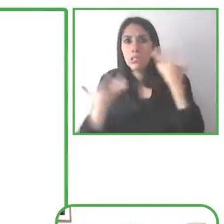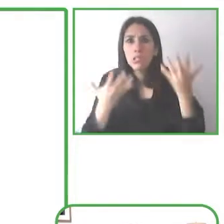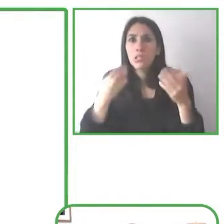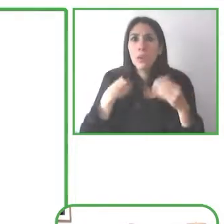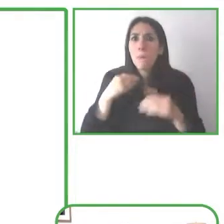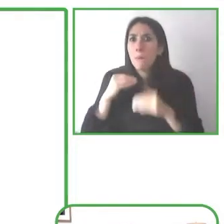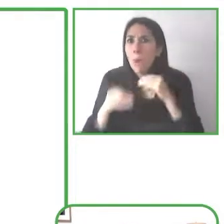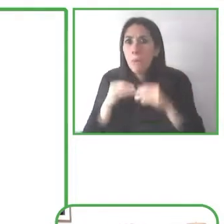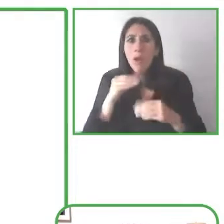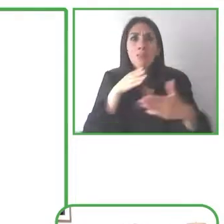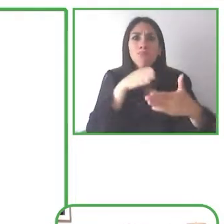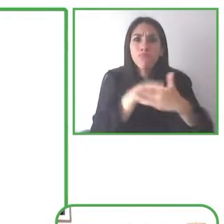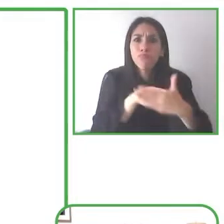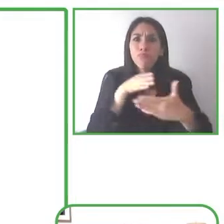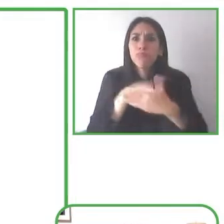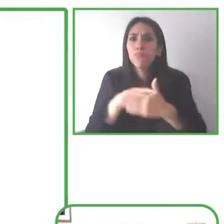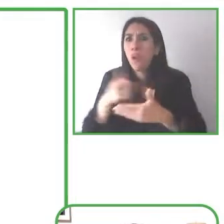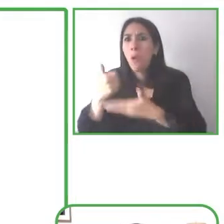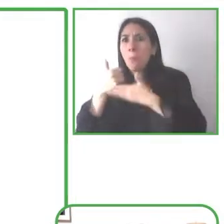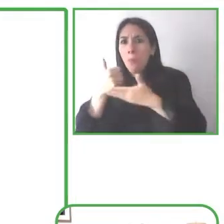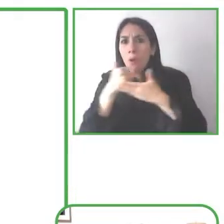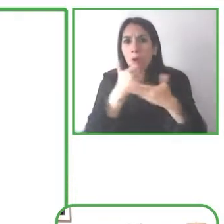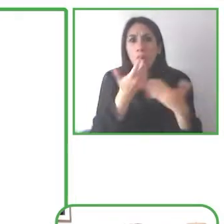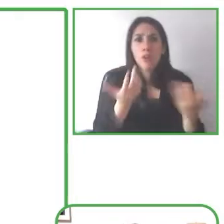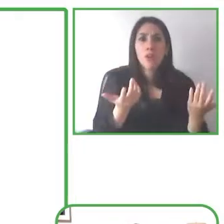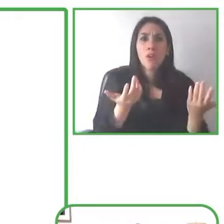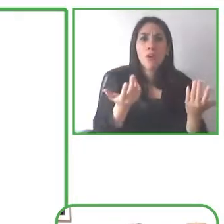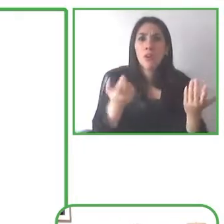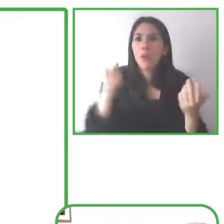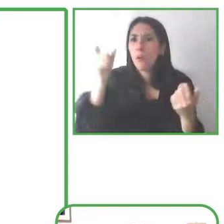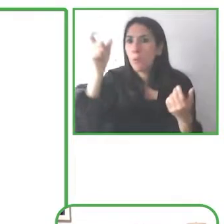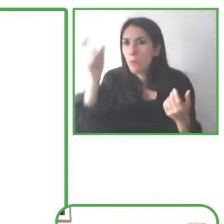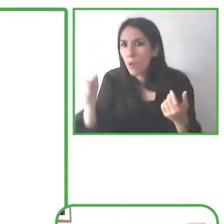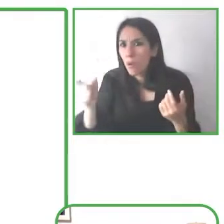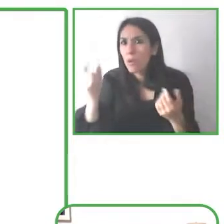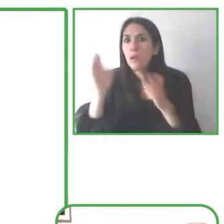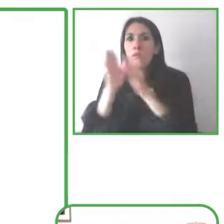the years we were able to find out the right mixture of assistive technology and processes